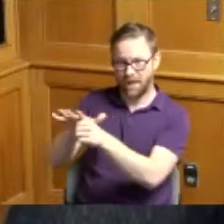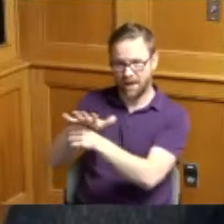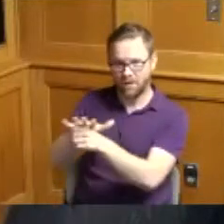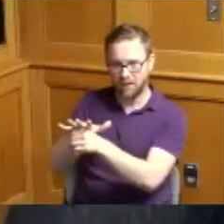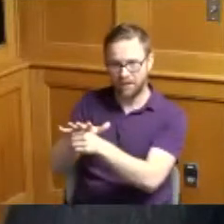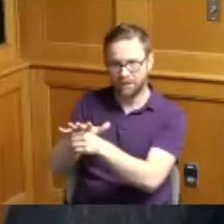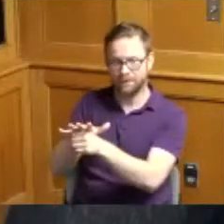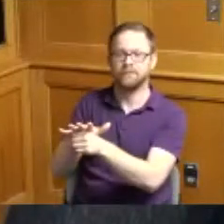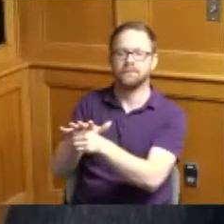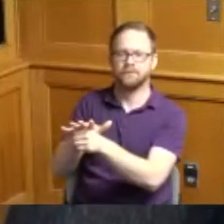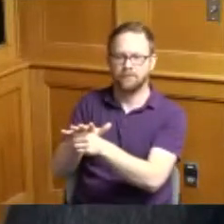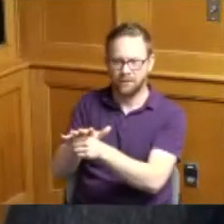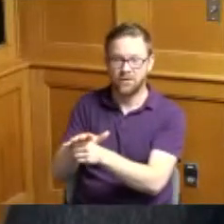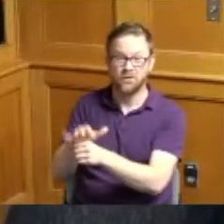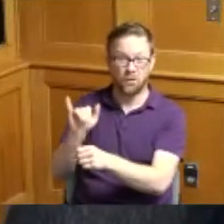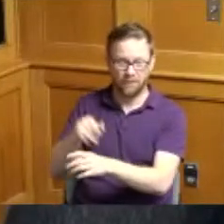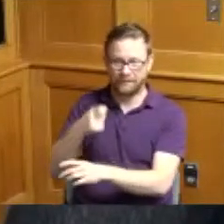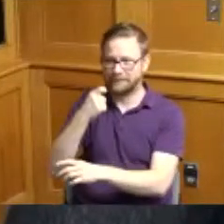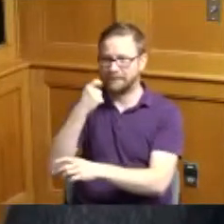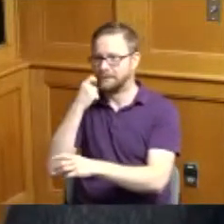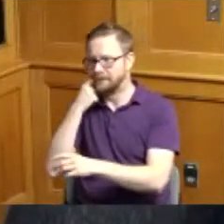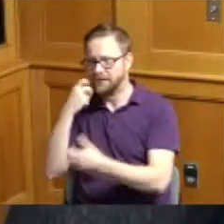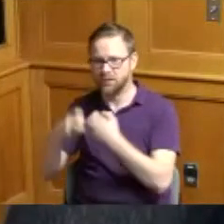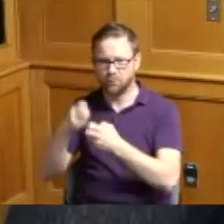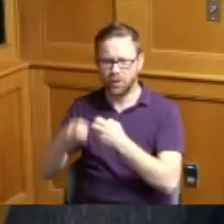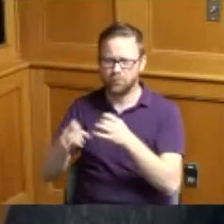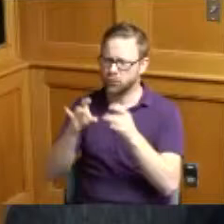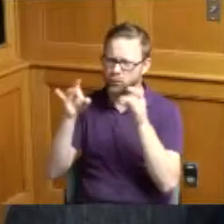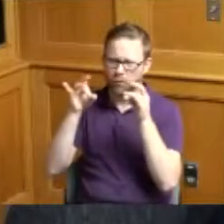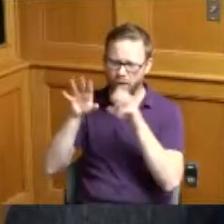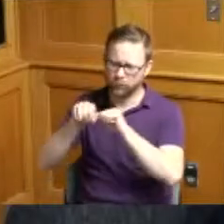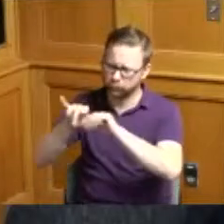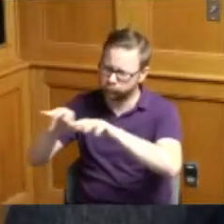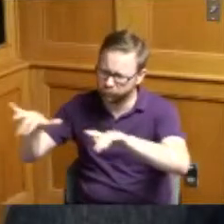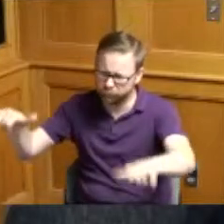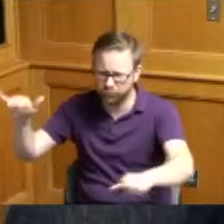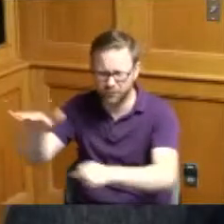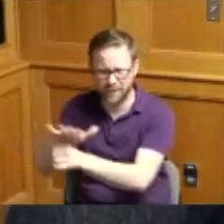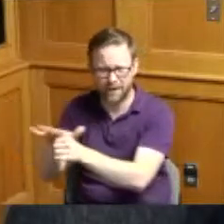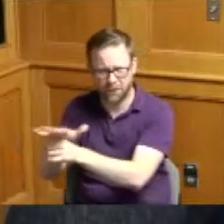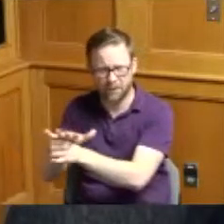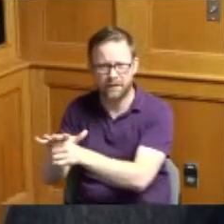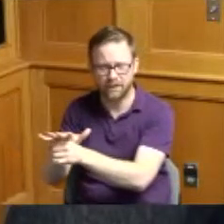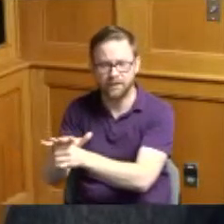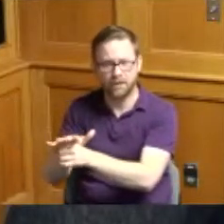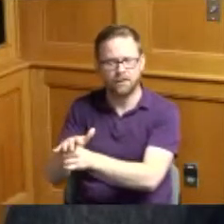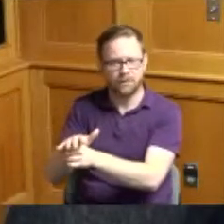things related to the addiction epidemic and so there is a Was A Renewed focus in the healing